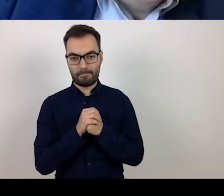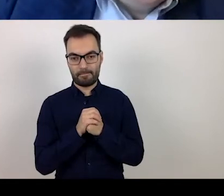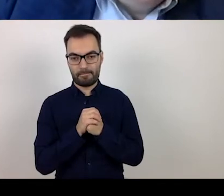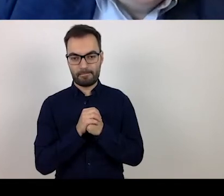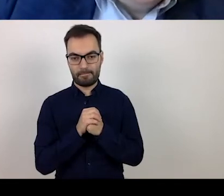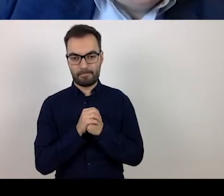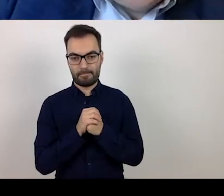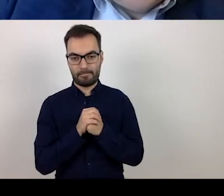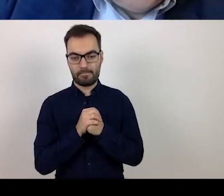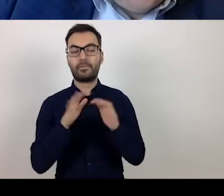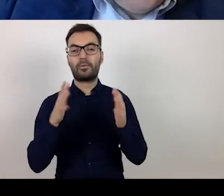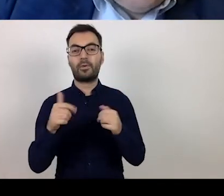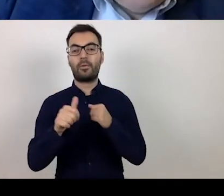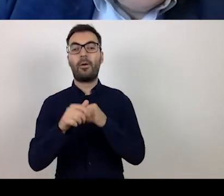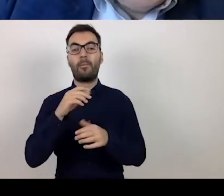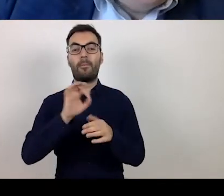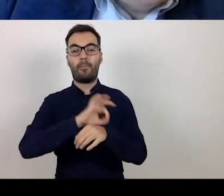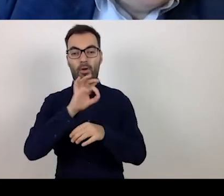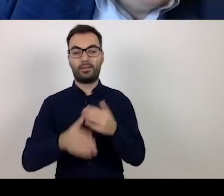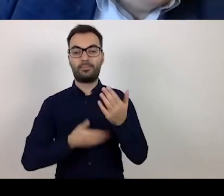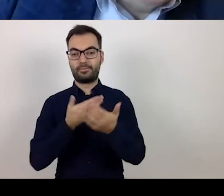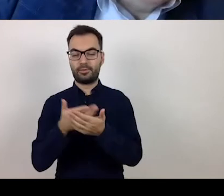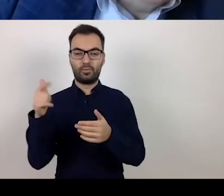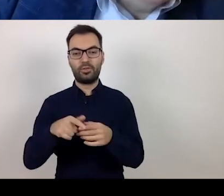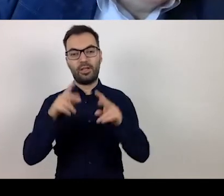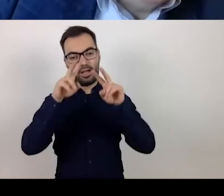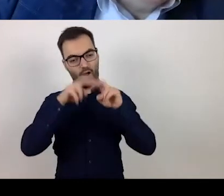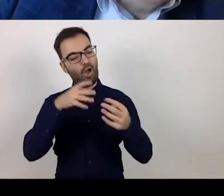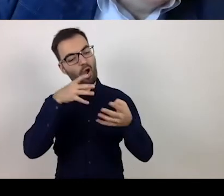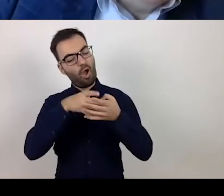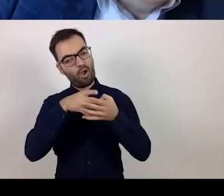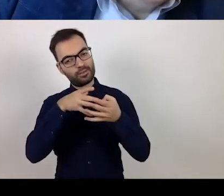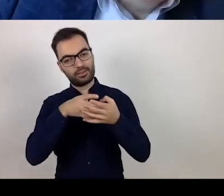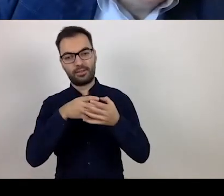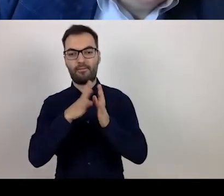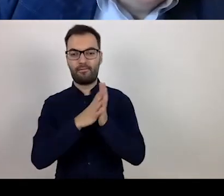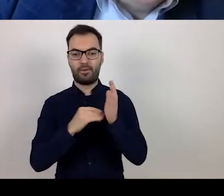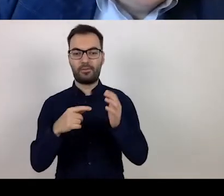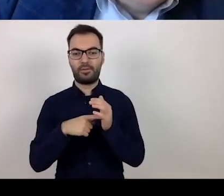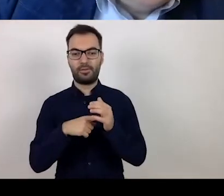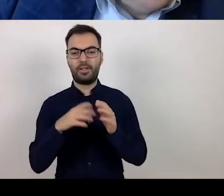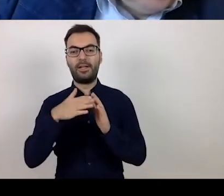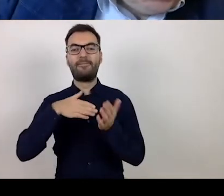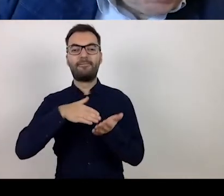passes through a formal verification. Formal verification is an initial project verification,